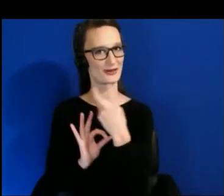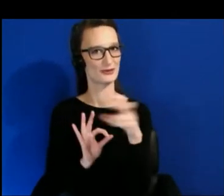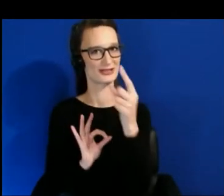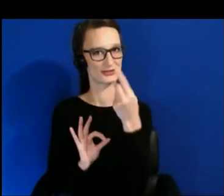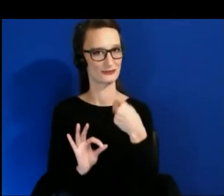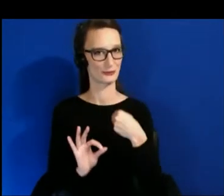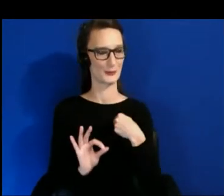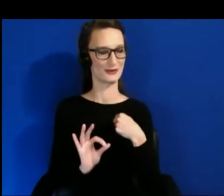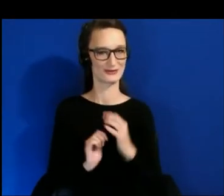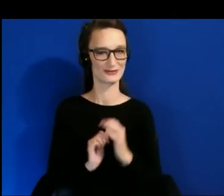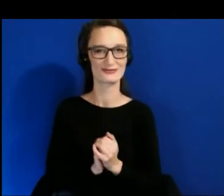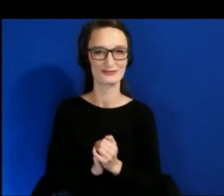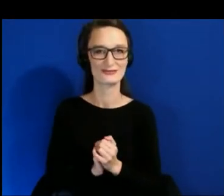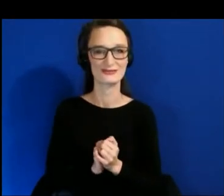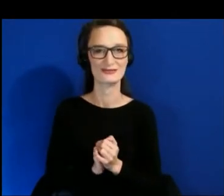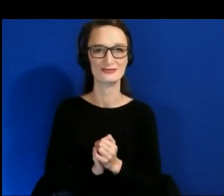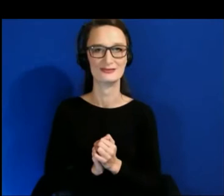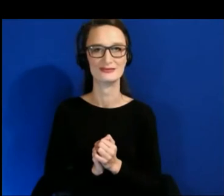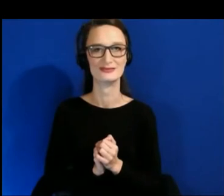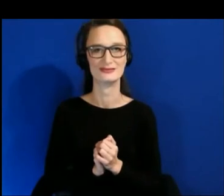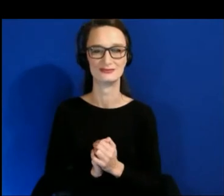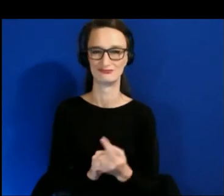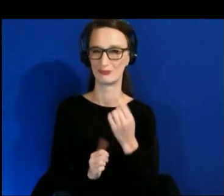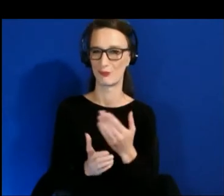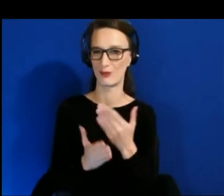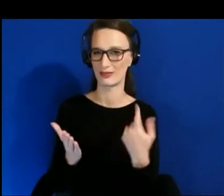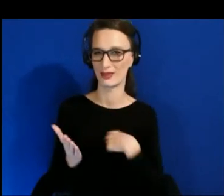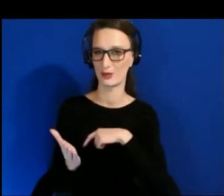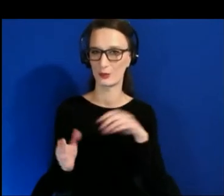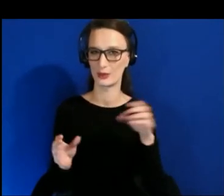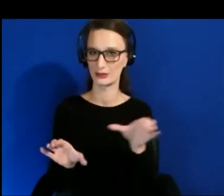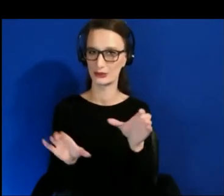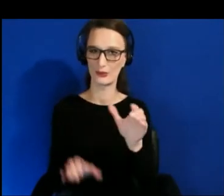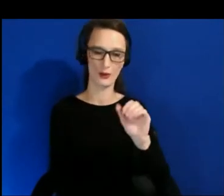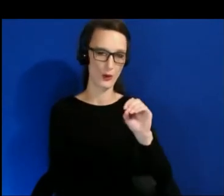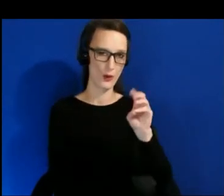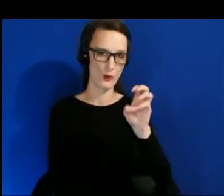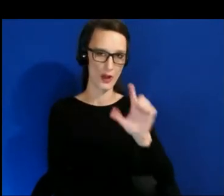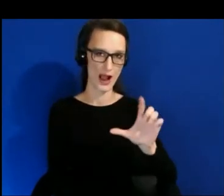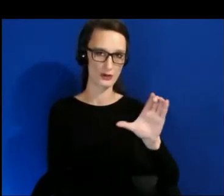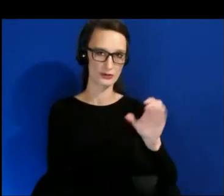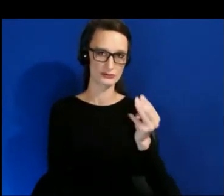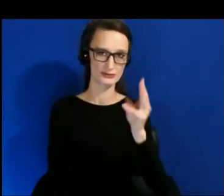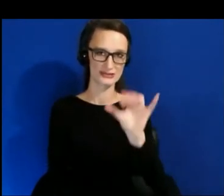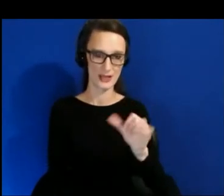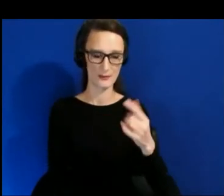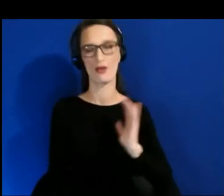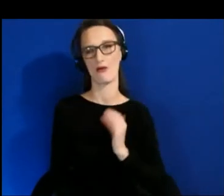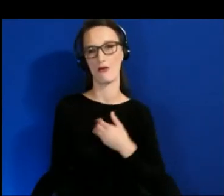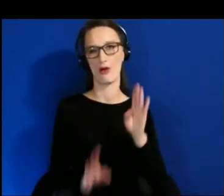one of the things that we do at Owlchemy because we're focused on our specific thing, not the